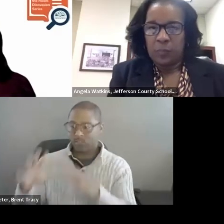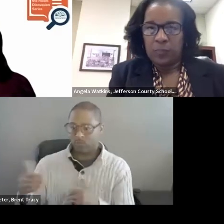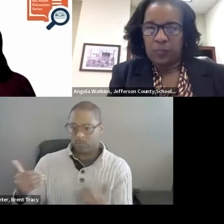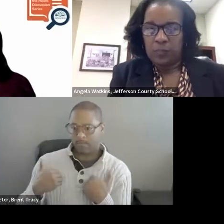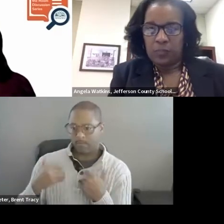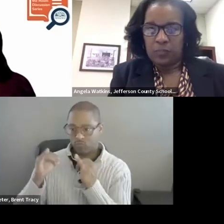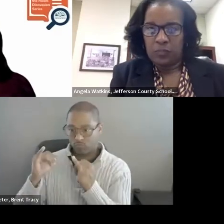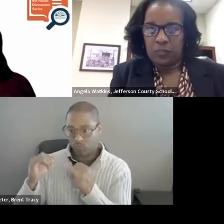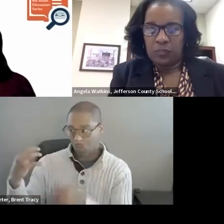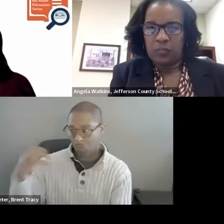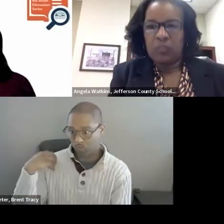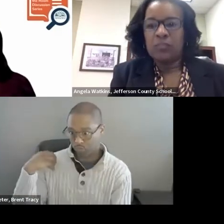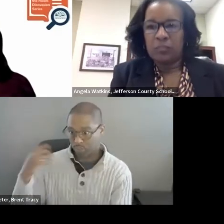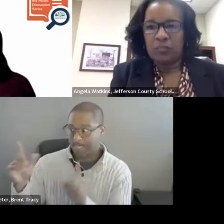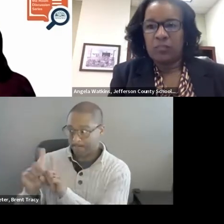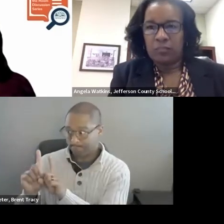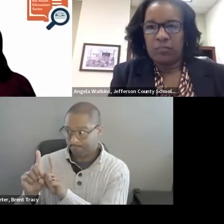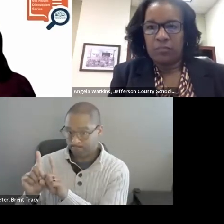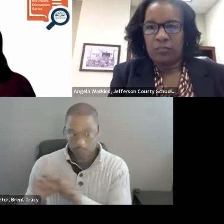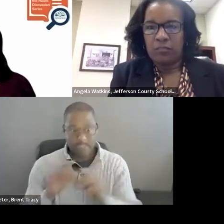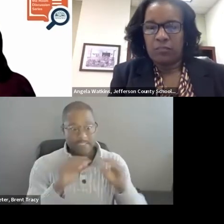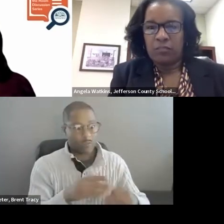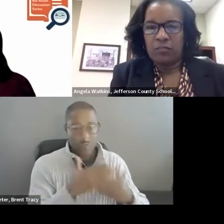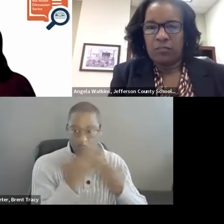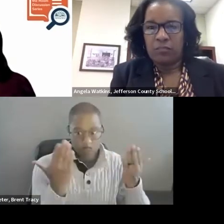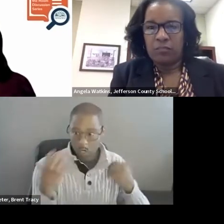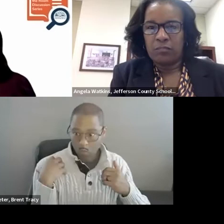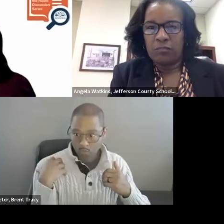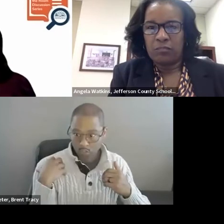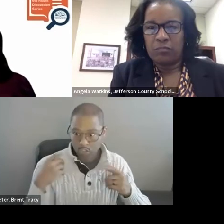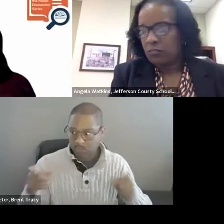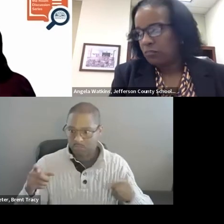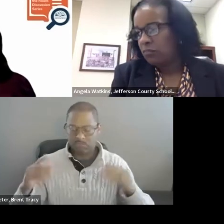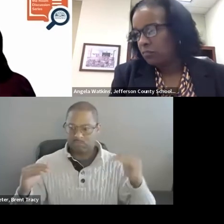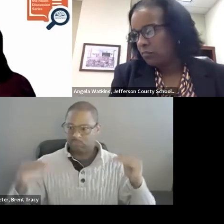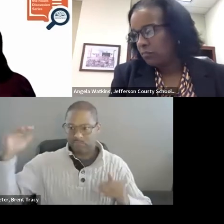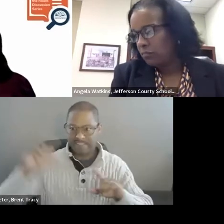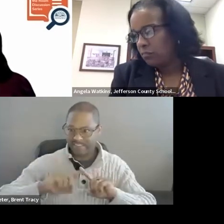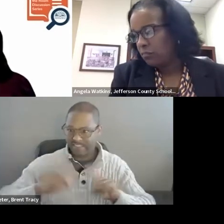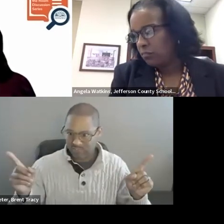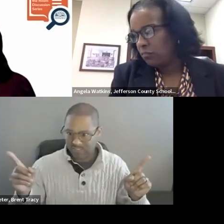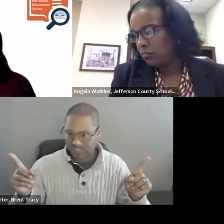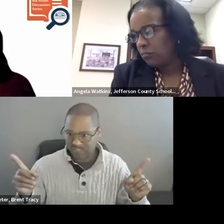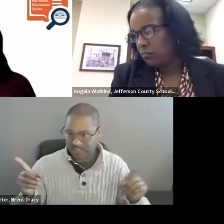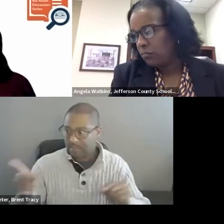those without is equivalent to the difference between novice teachers and teachers with 5 10 years of experience.